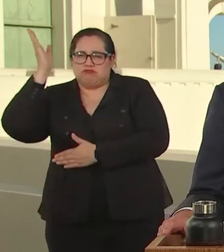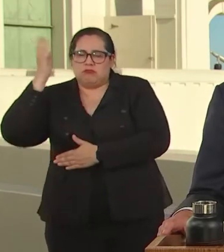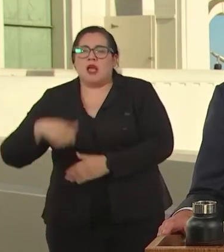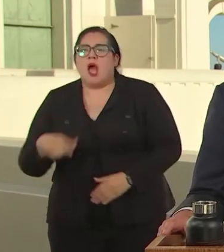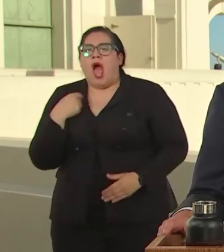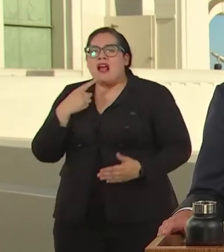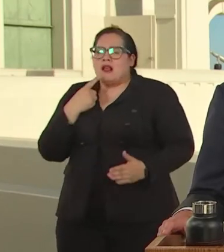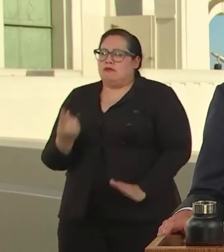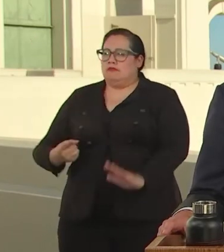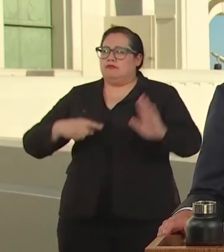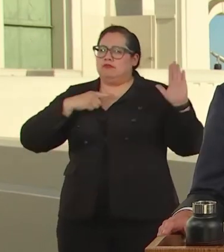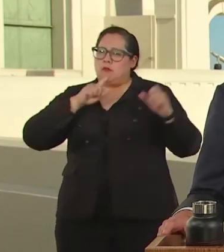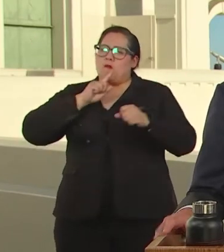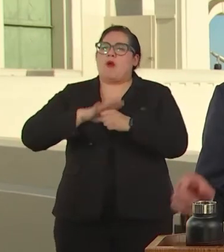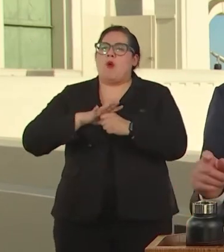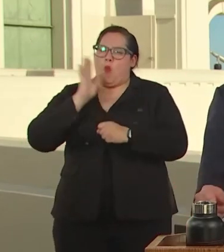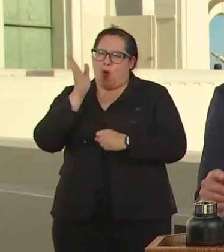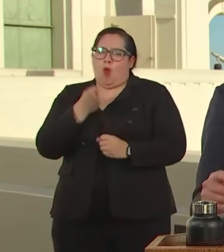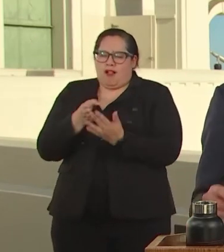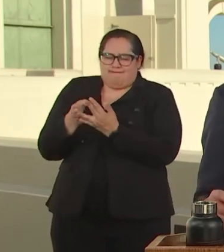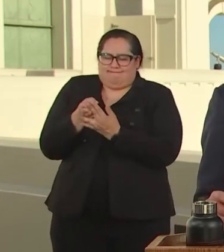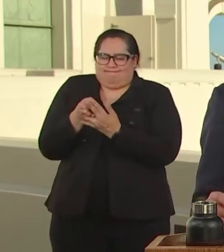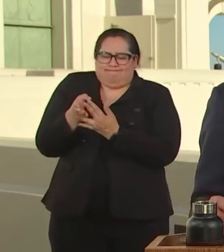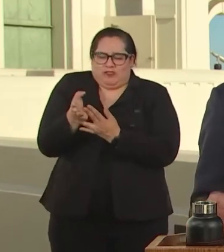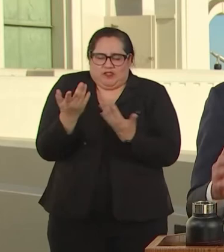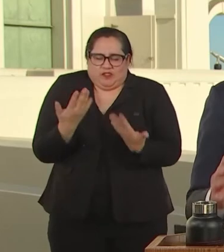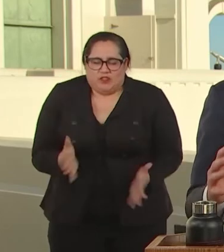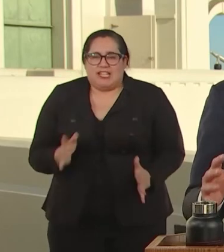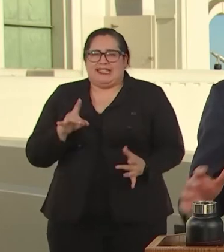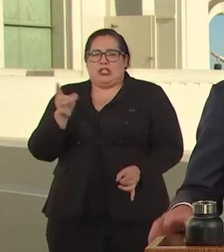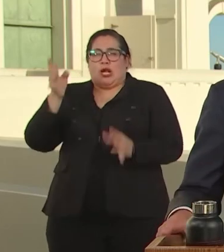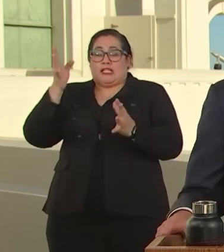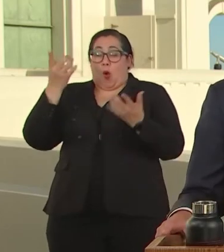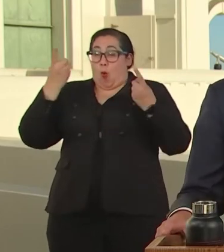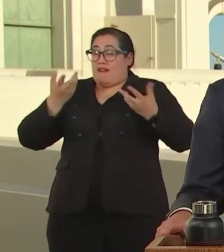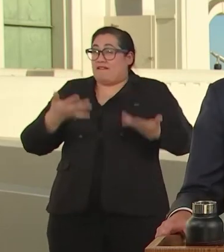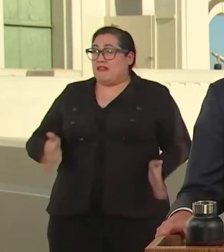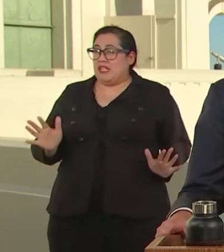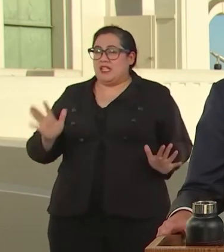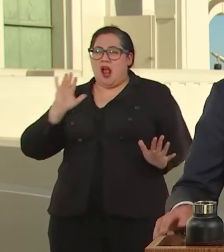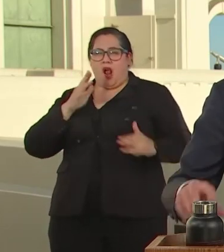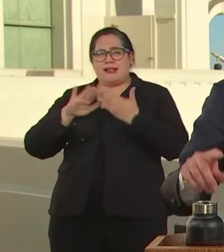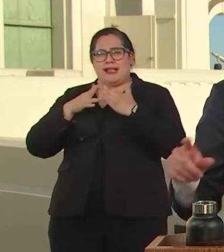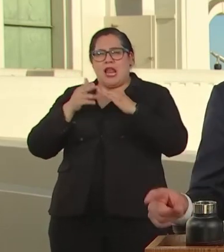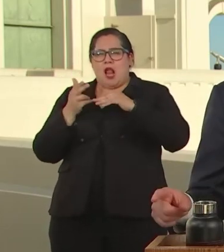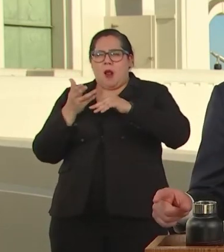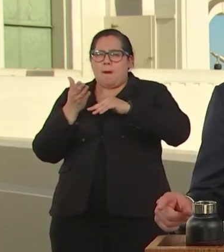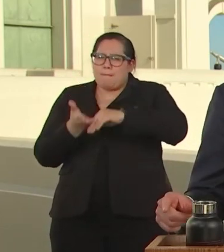AND THE WHEN WE DID, WE WOULD REBUILD OUR CITY BUT NOT RETURN TO A BROKEN STATUS QUO.